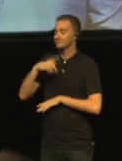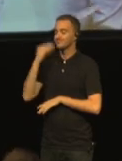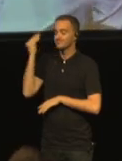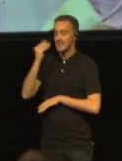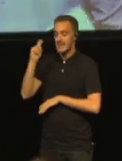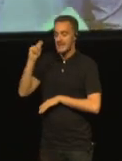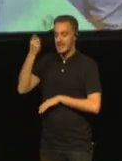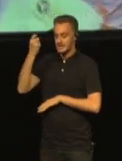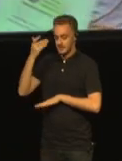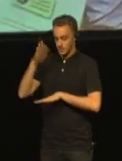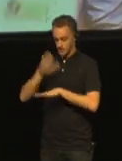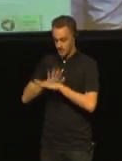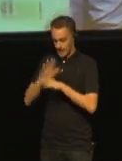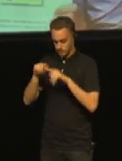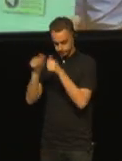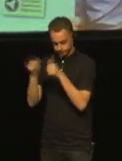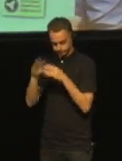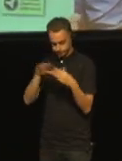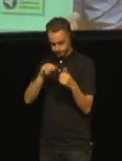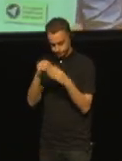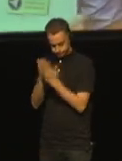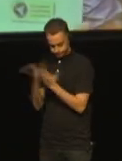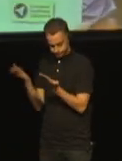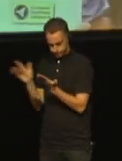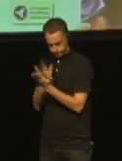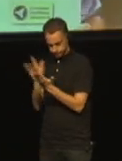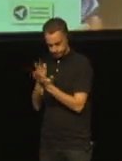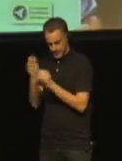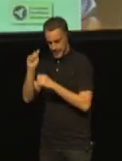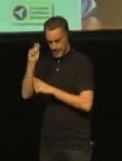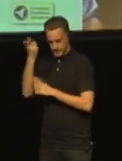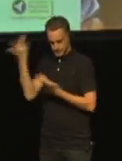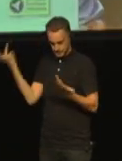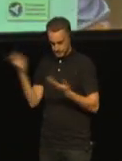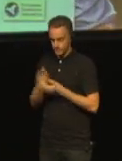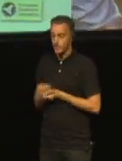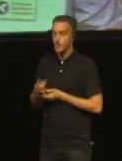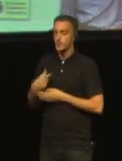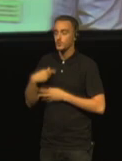I hope you will think the same when you read the report, if you have not already read it.